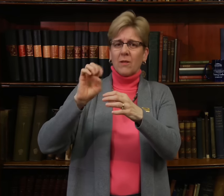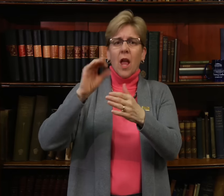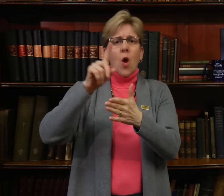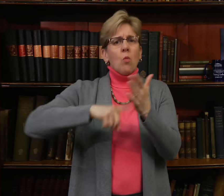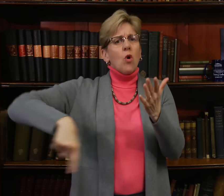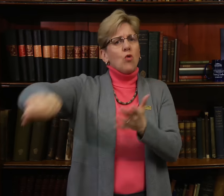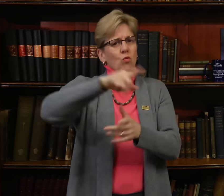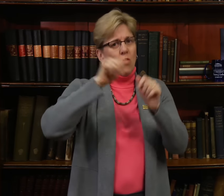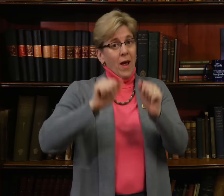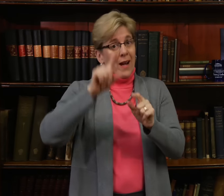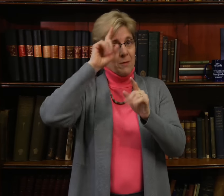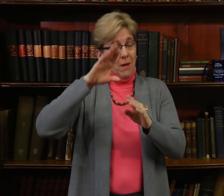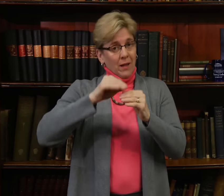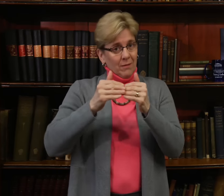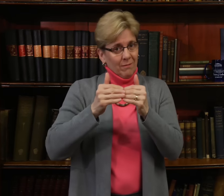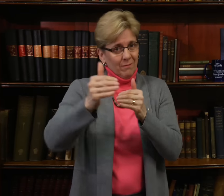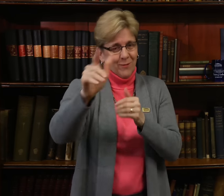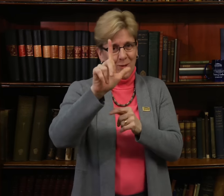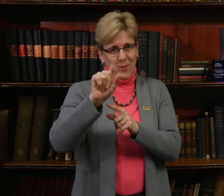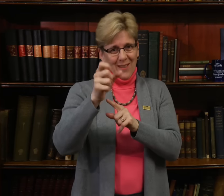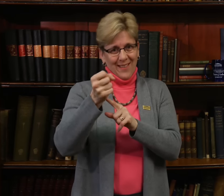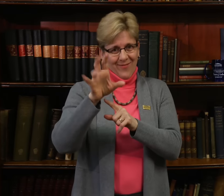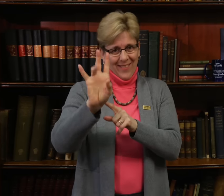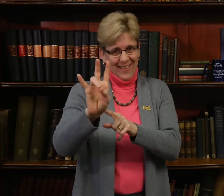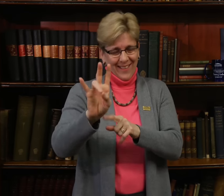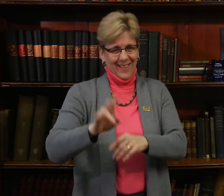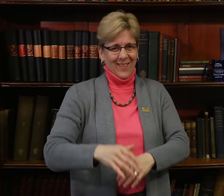and what you can expect from the task force in 2017.